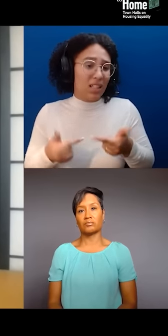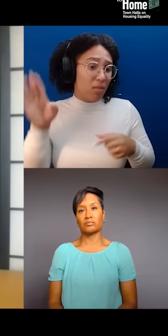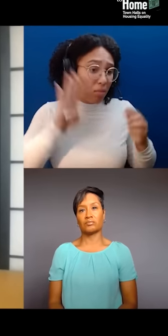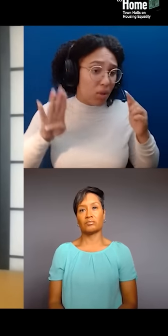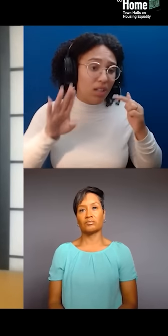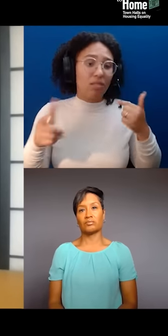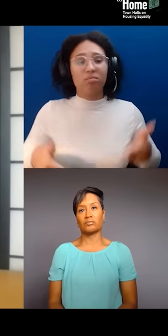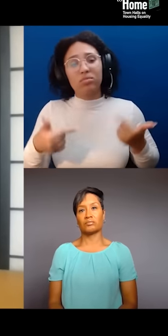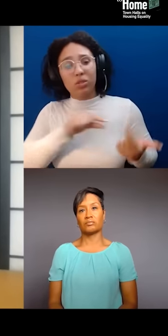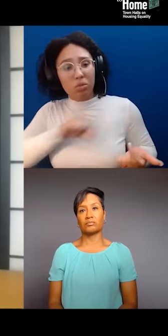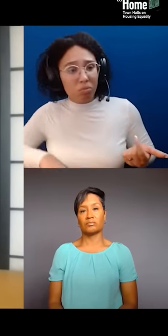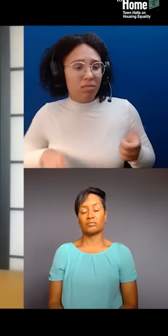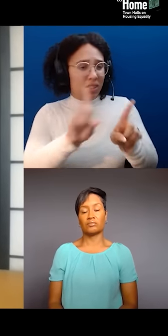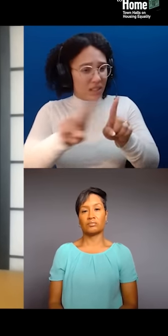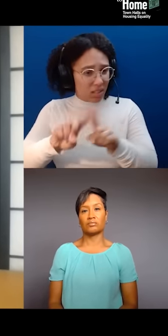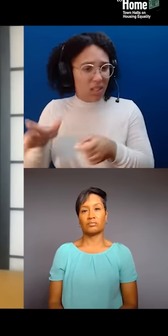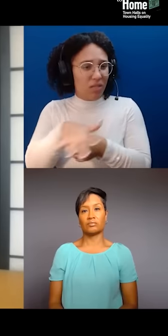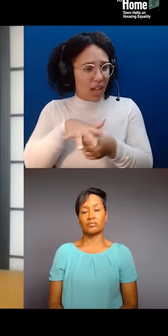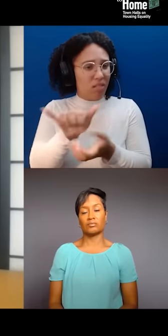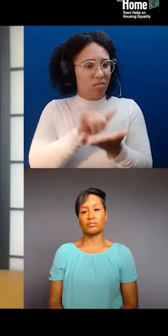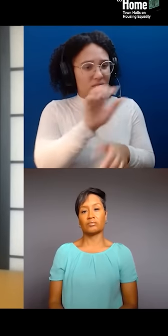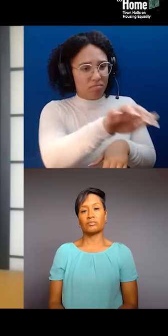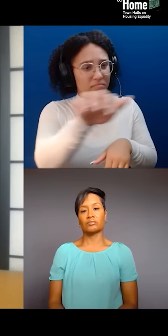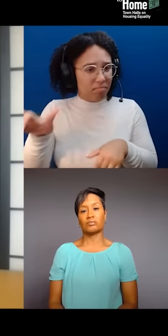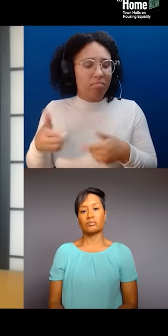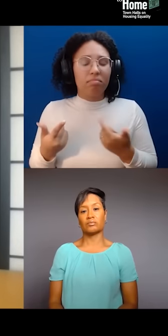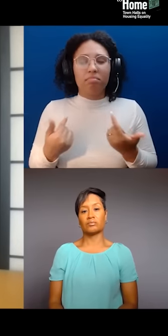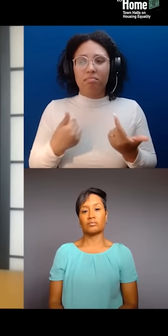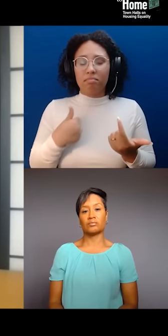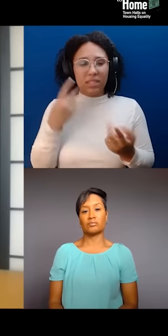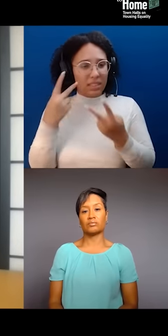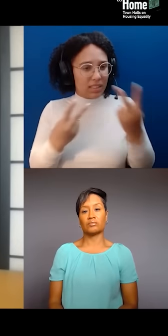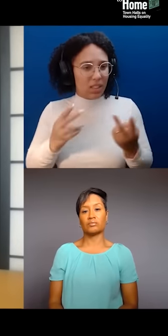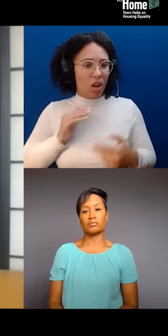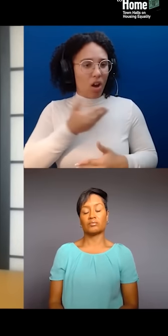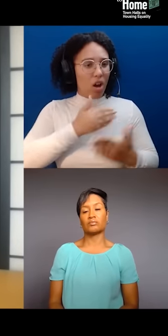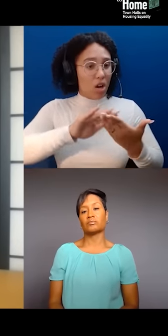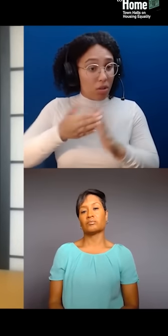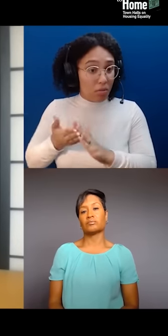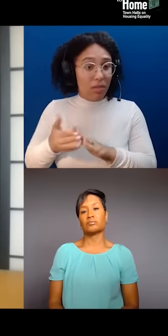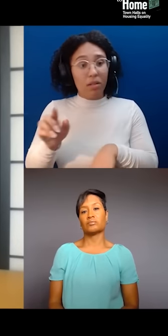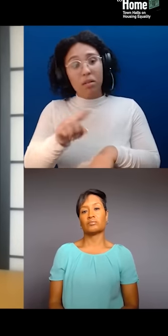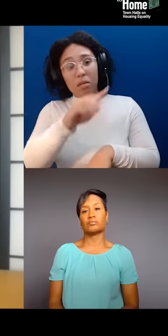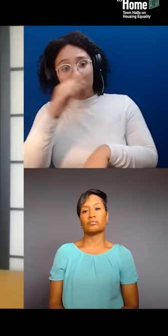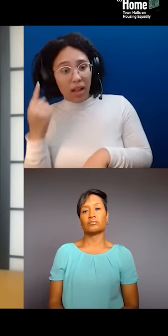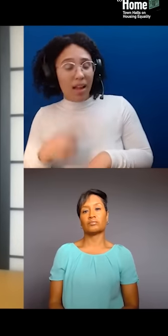seeing our communities as Black, Brown, immigrant New Yorkers change and us not being able to participate in that change